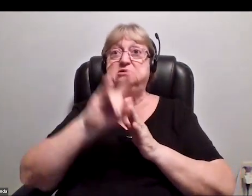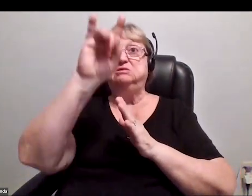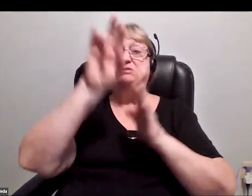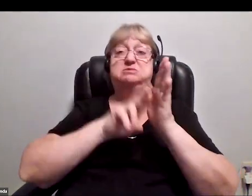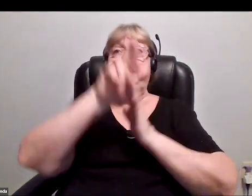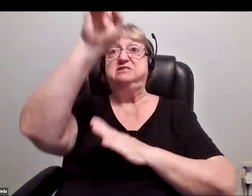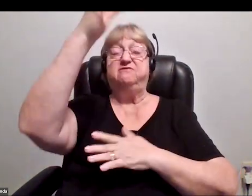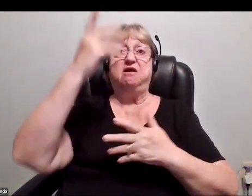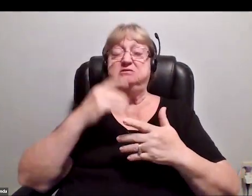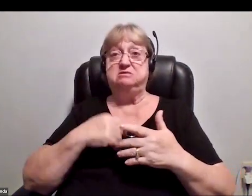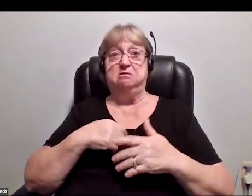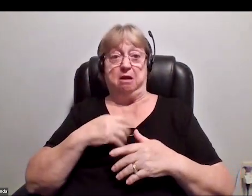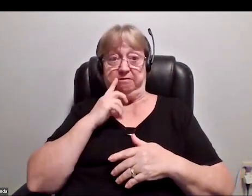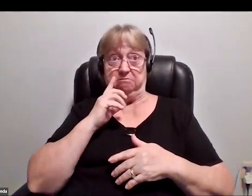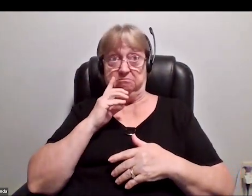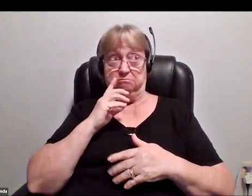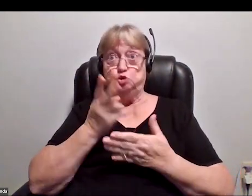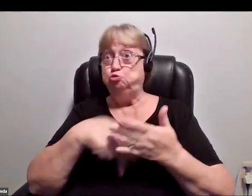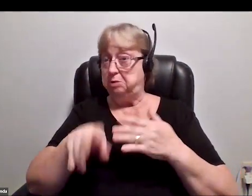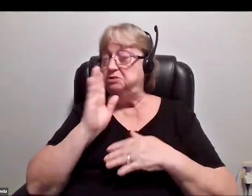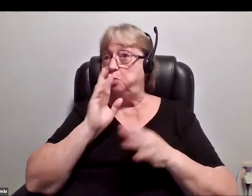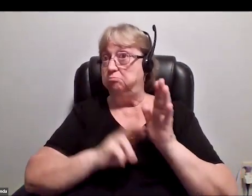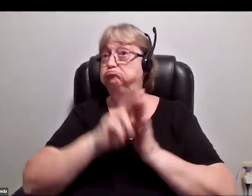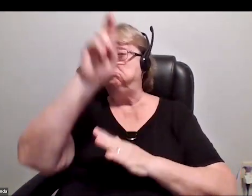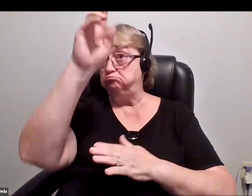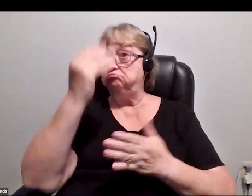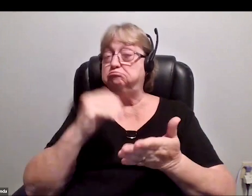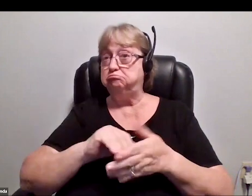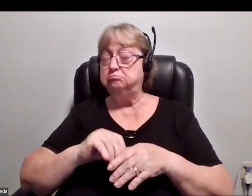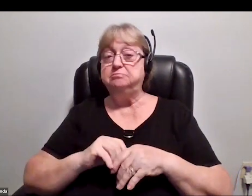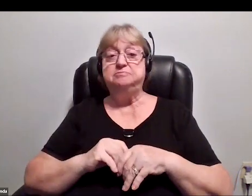I think there's one coming up in two weeks. Yes. What do I want to talk about here?